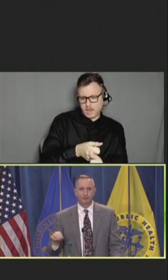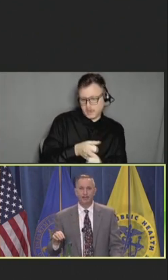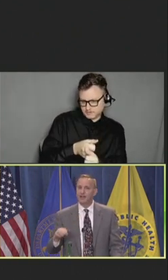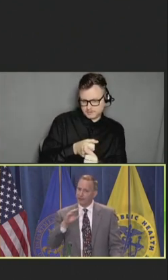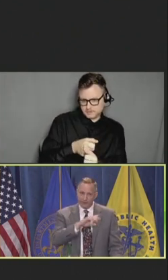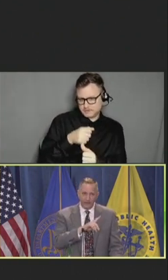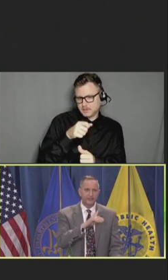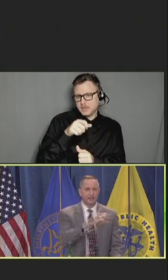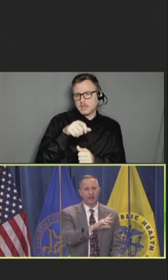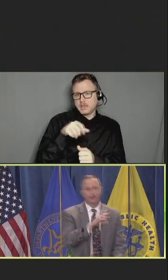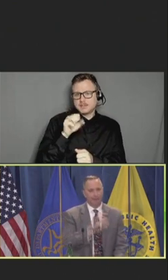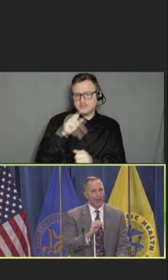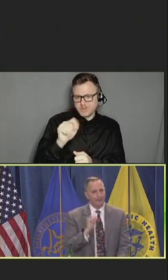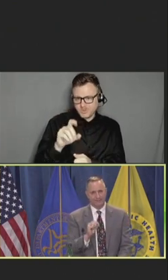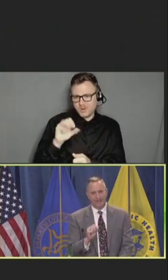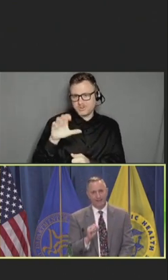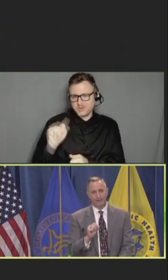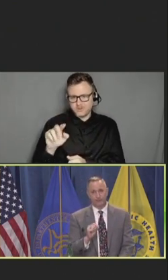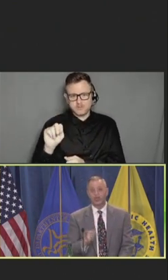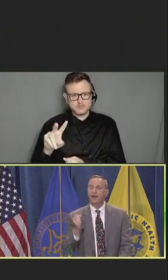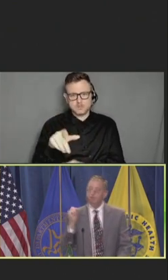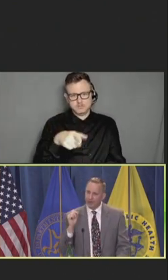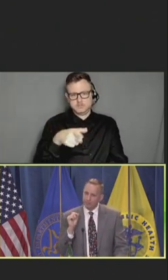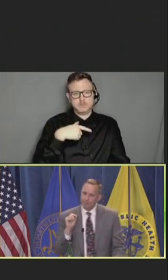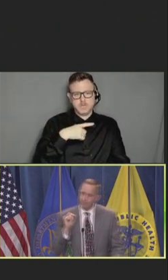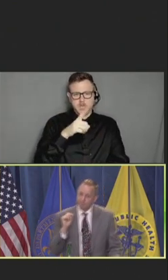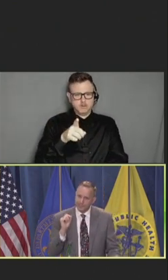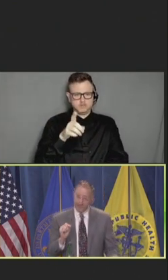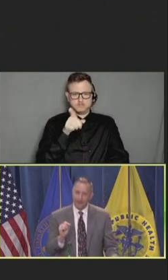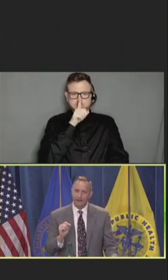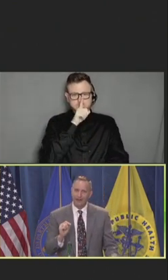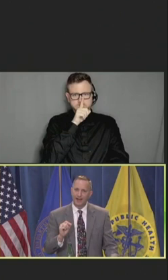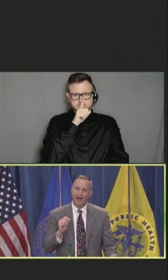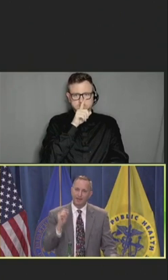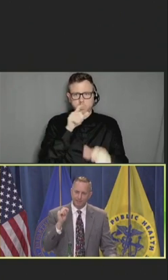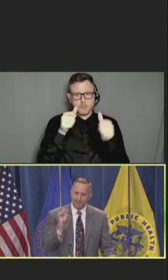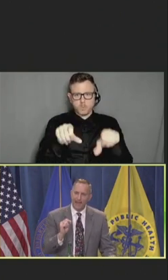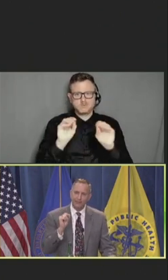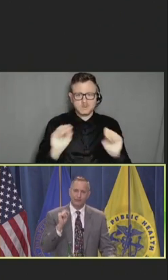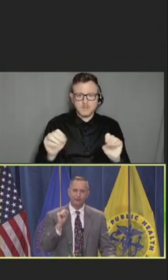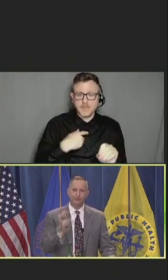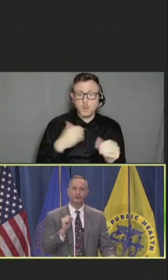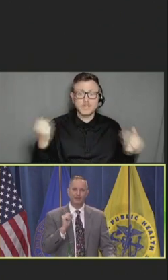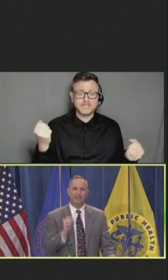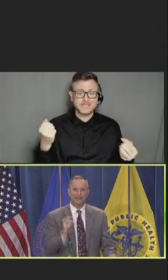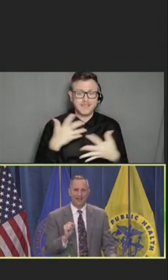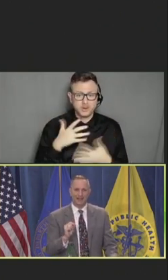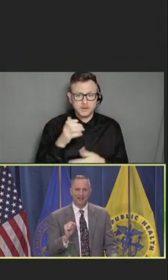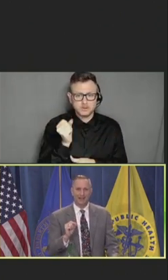They are not just scared of bad Press Ganey scores, they are scared of a potential social media attack.